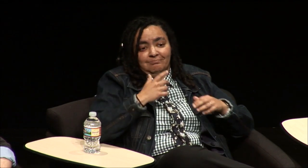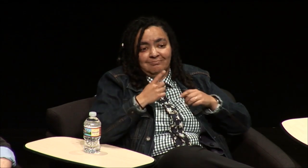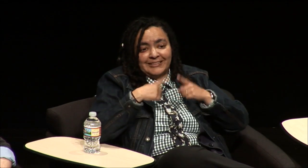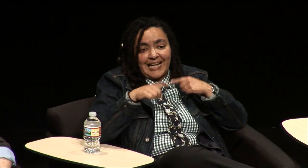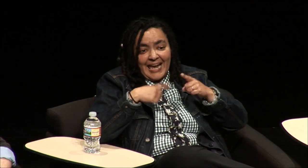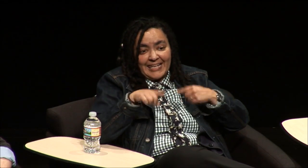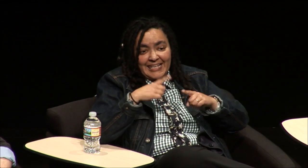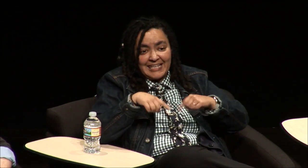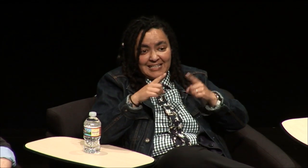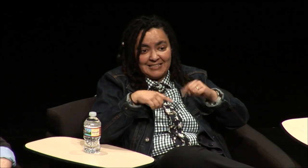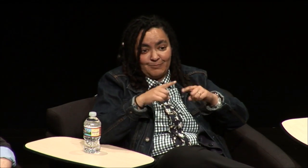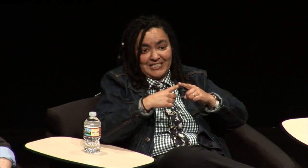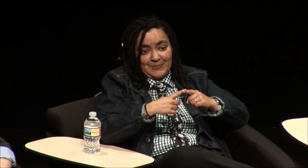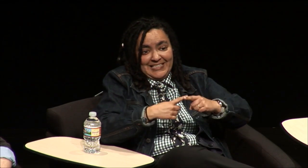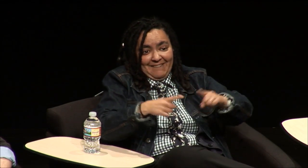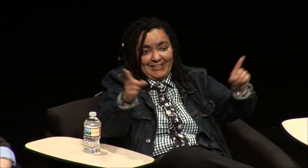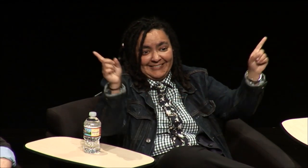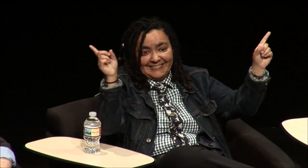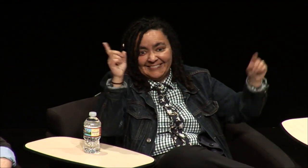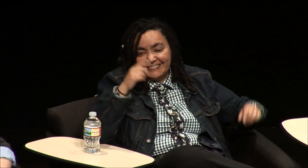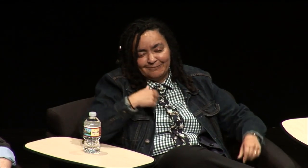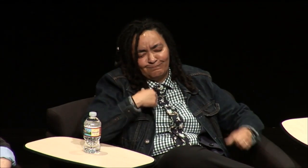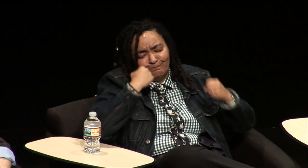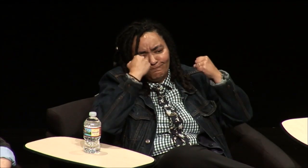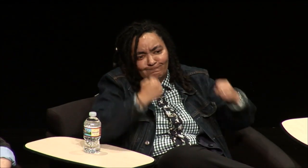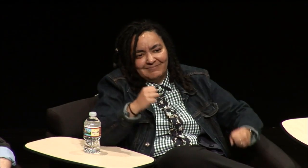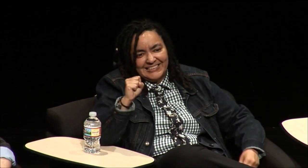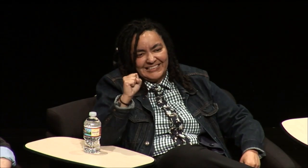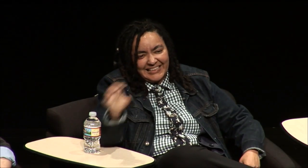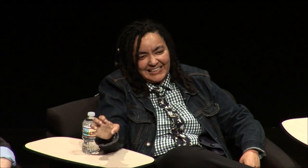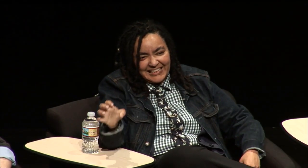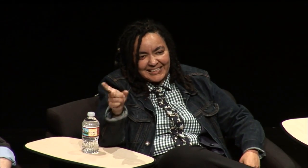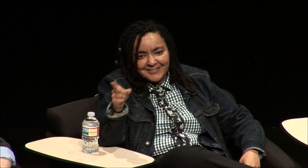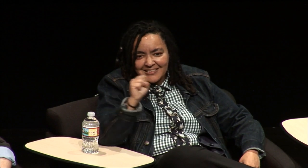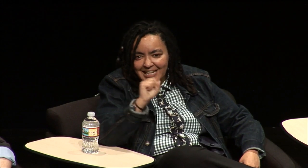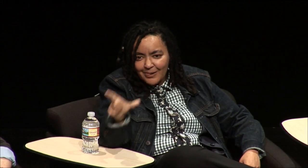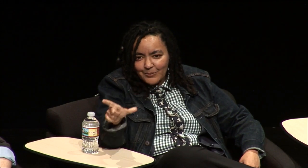California it wasn't really a culture shock for me because the signing was so